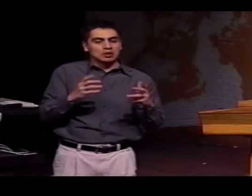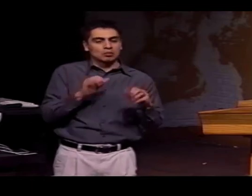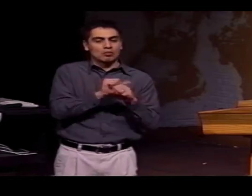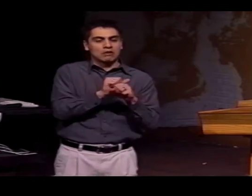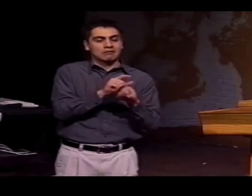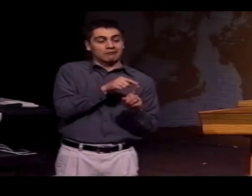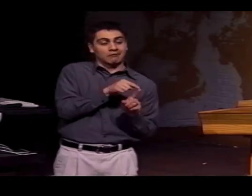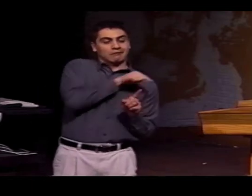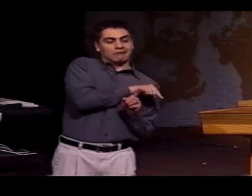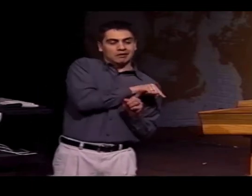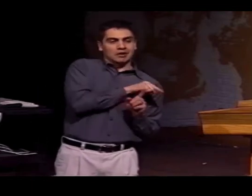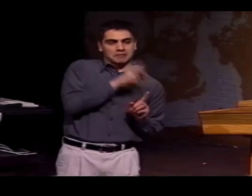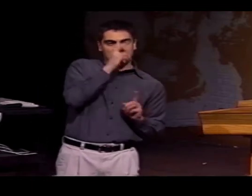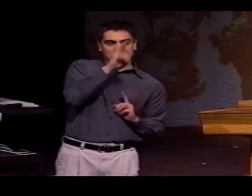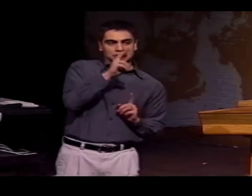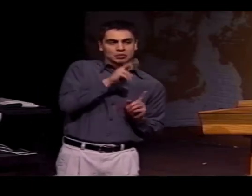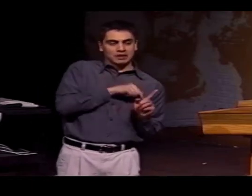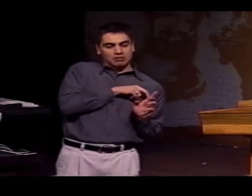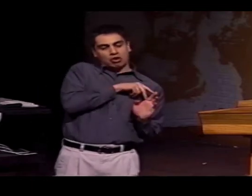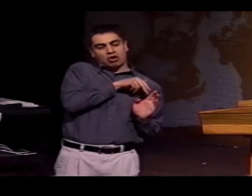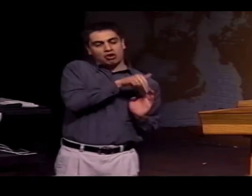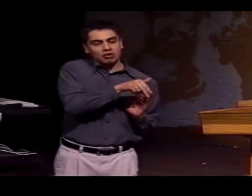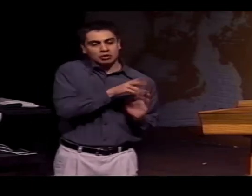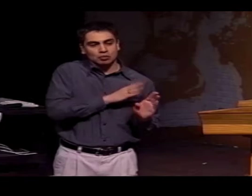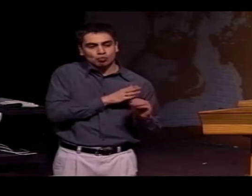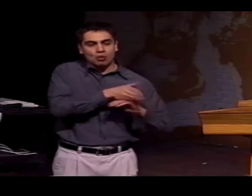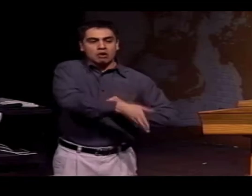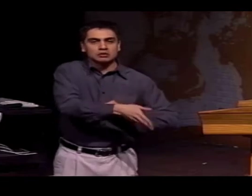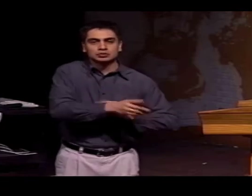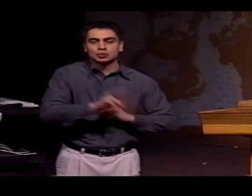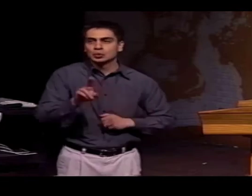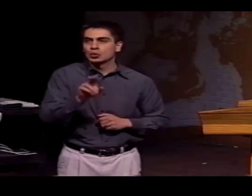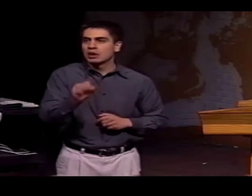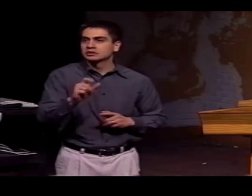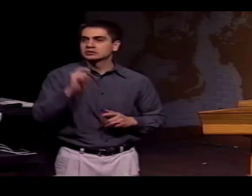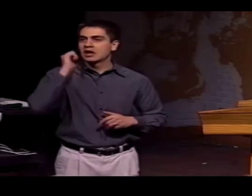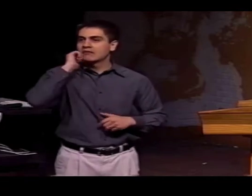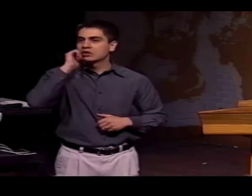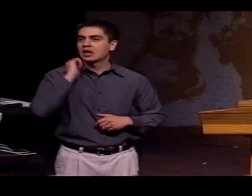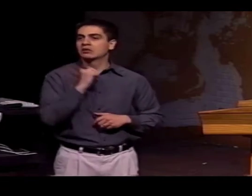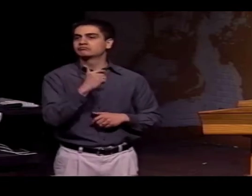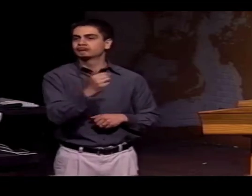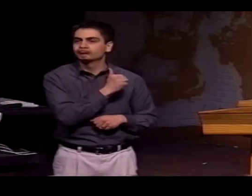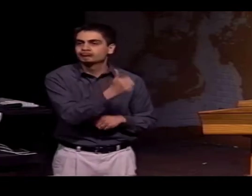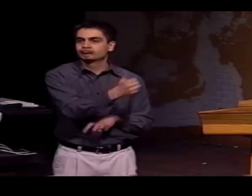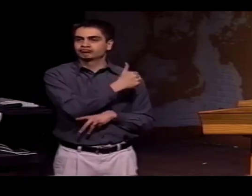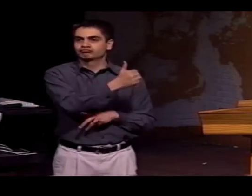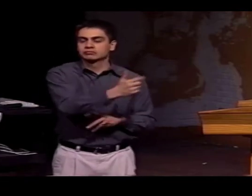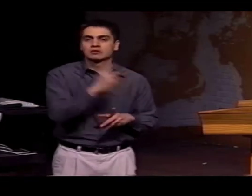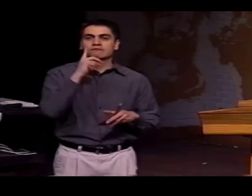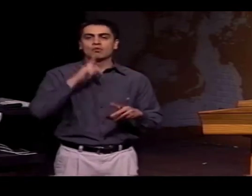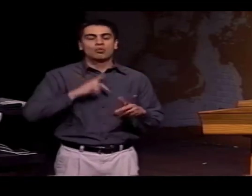AND PERHAPS THEY'RE WORKING IN THE UNITED STATES AND THEY CROSS BACK TO THE PART OF MEXICO WHERE THEY LIVE,